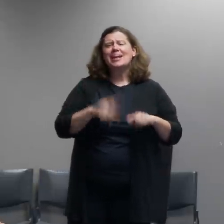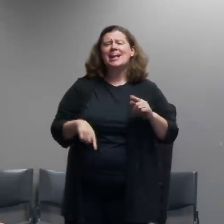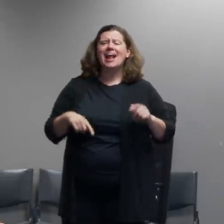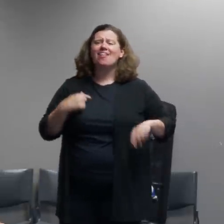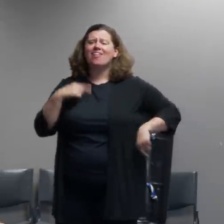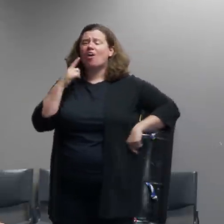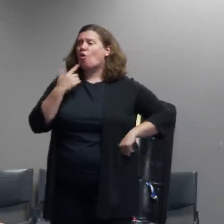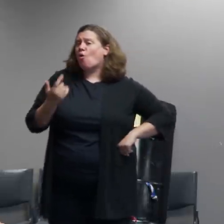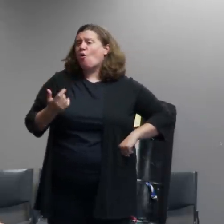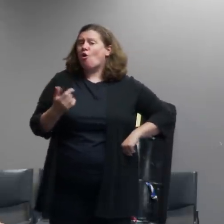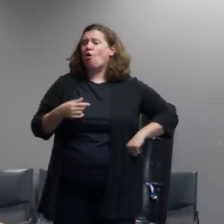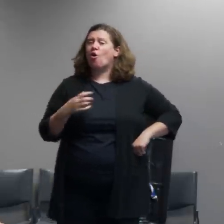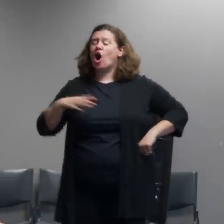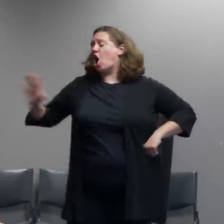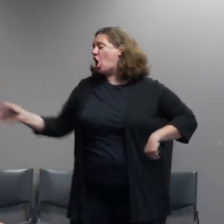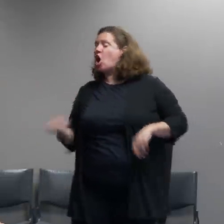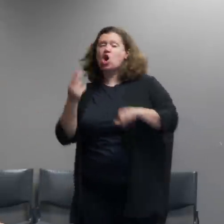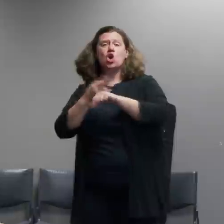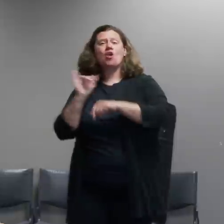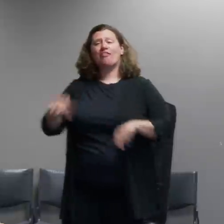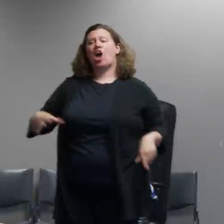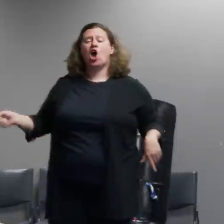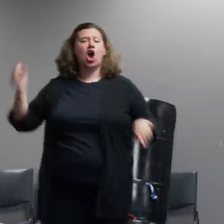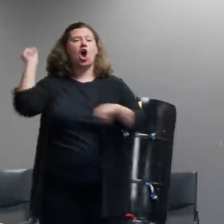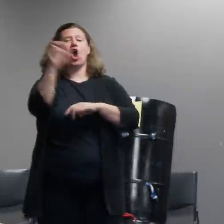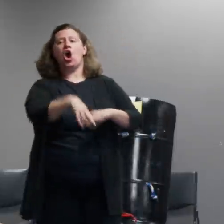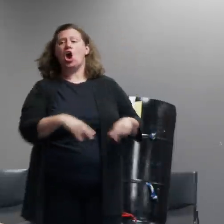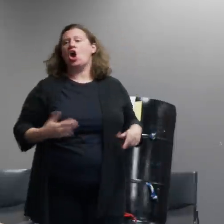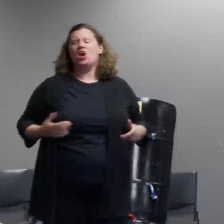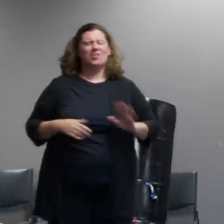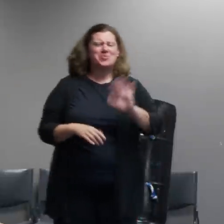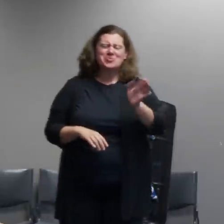of a riot so we can get to cs gas quicker